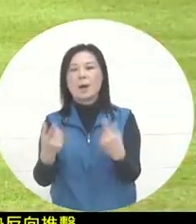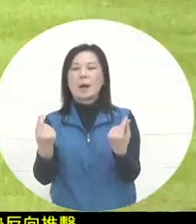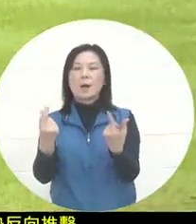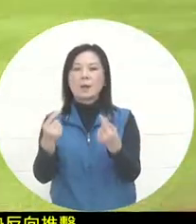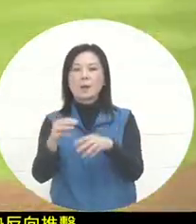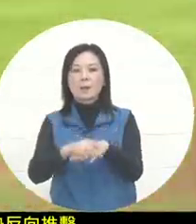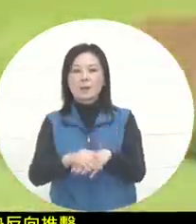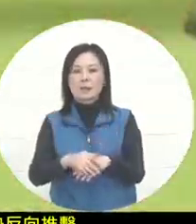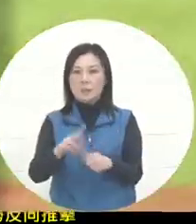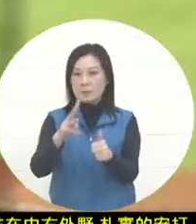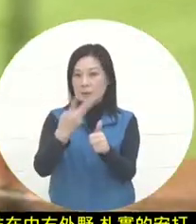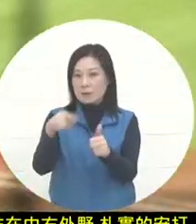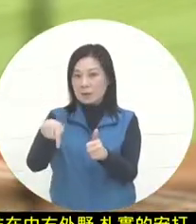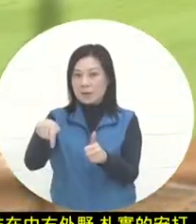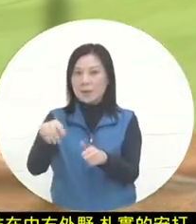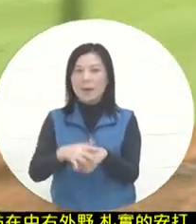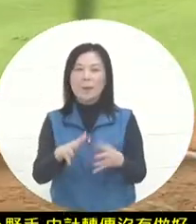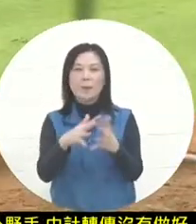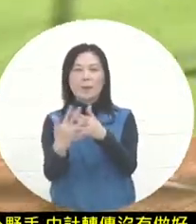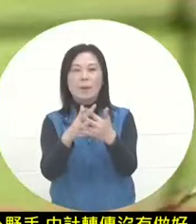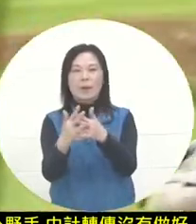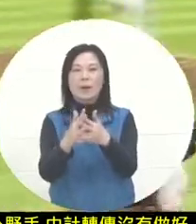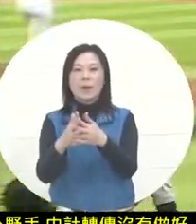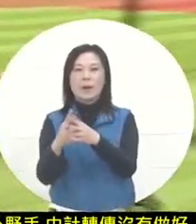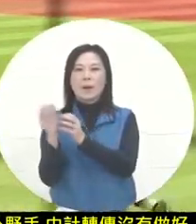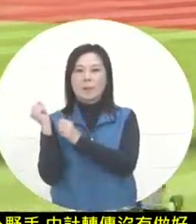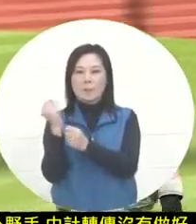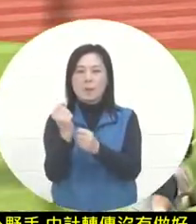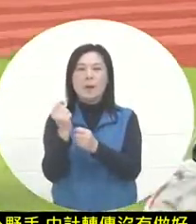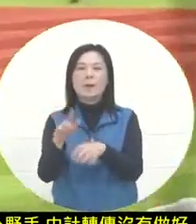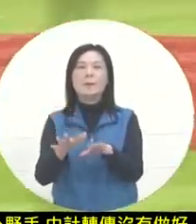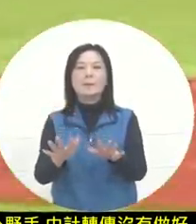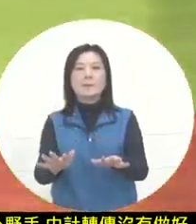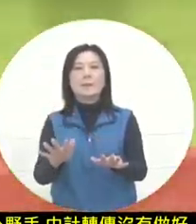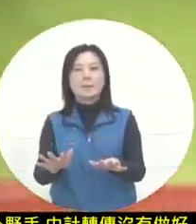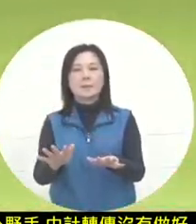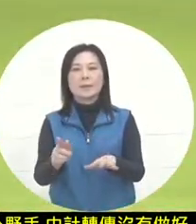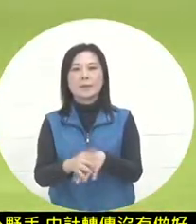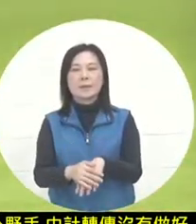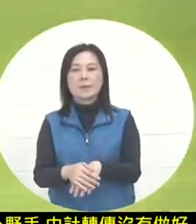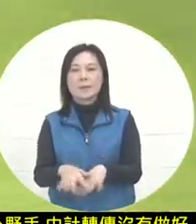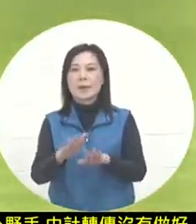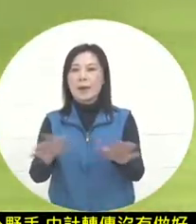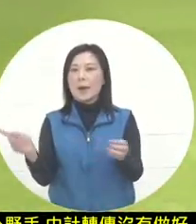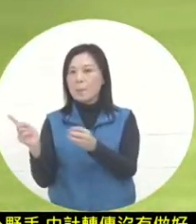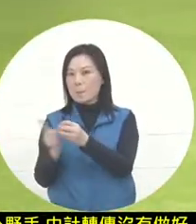goes for the third batter of the American team. Today , after hitting a hit,